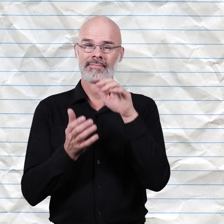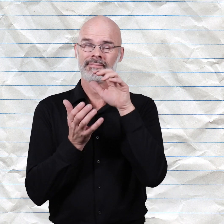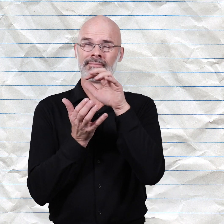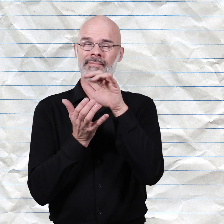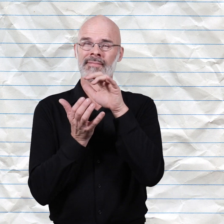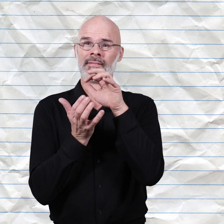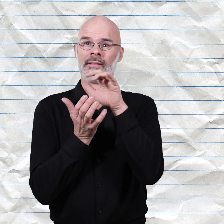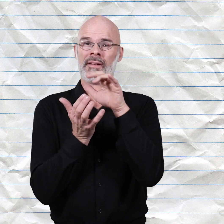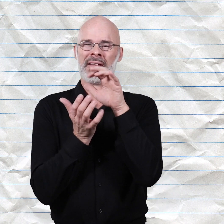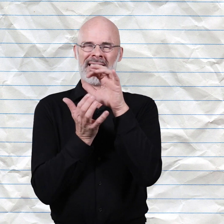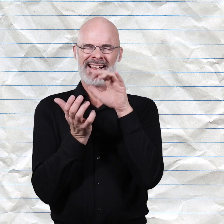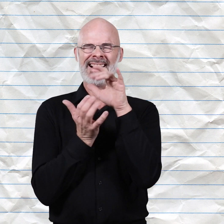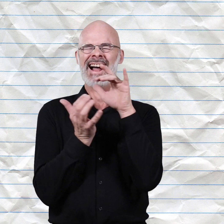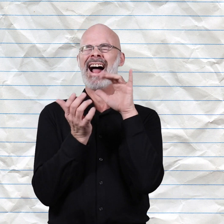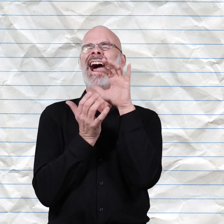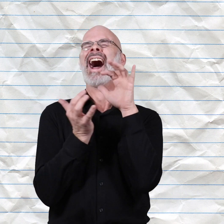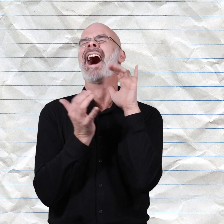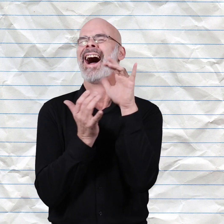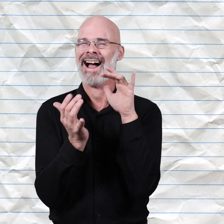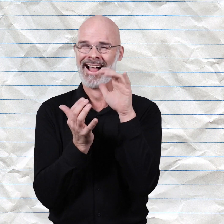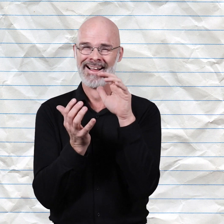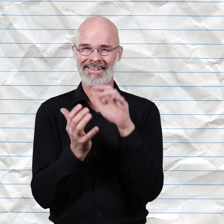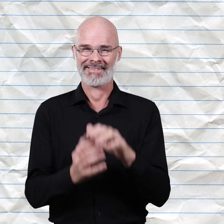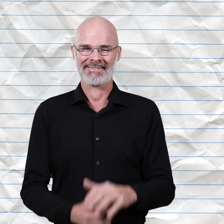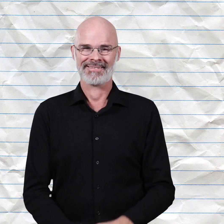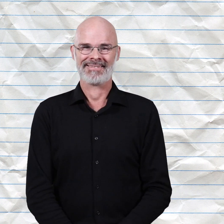To burst into laughter